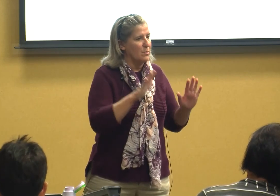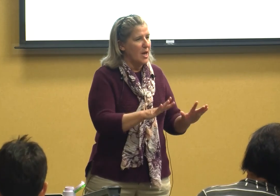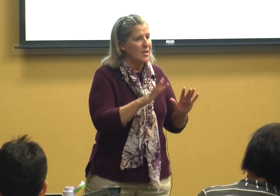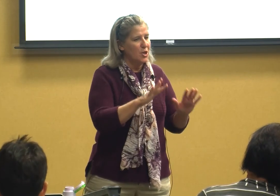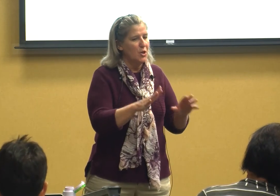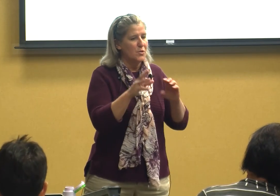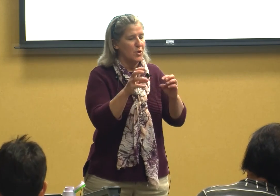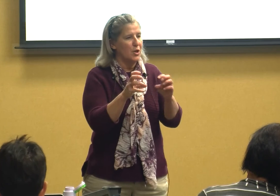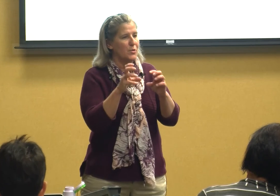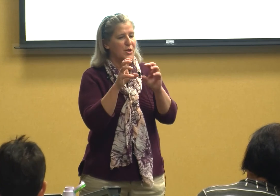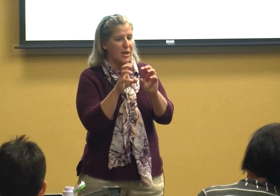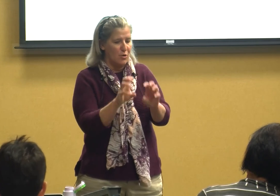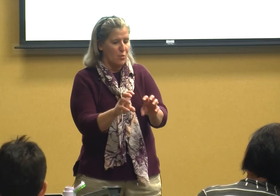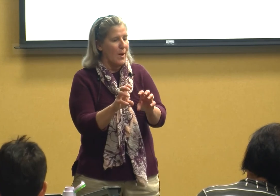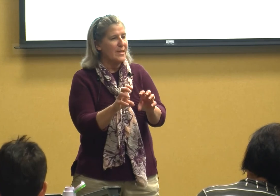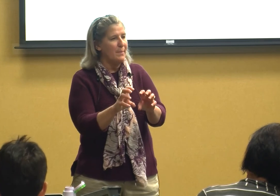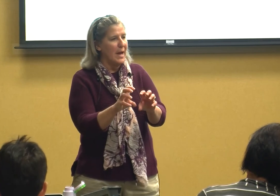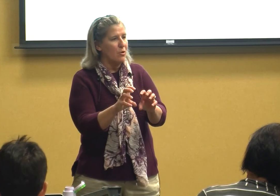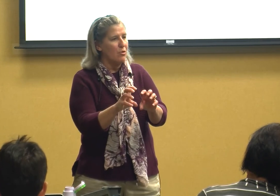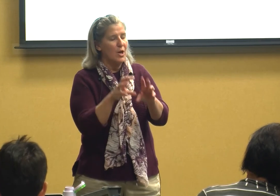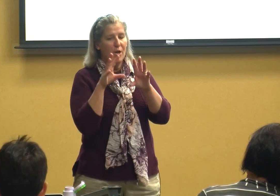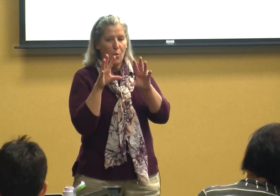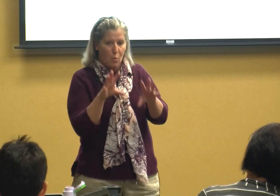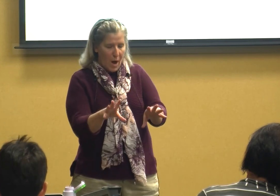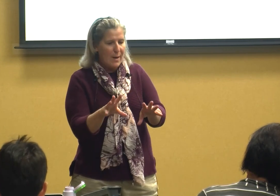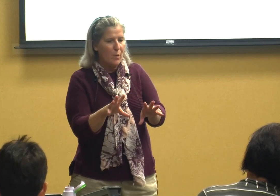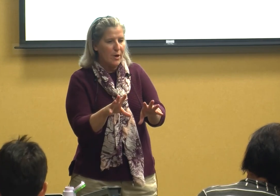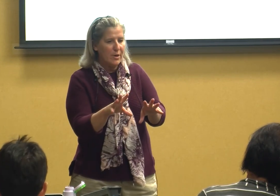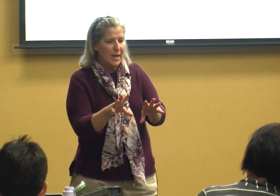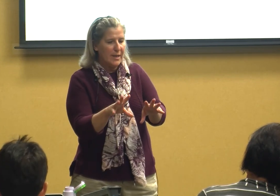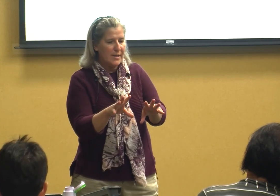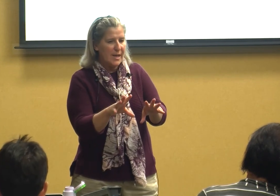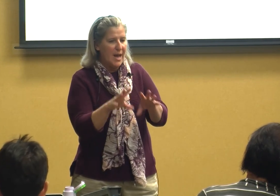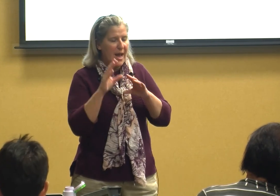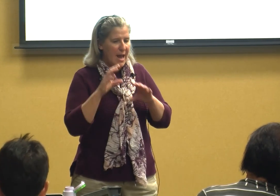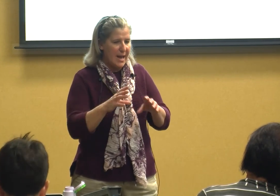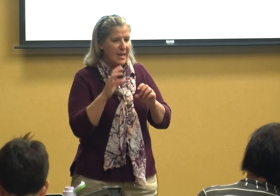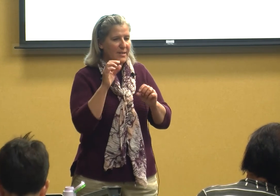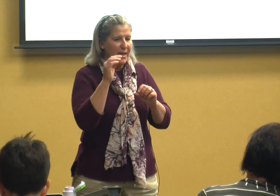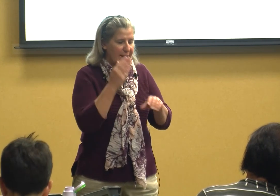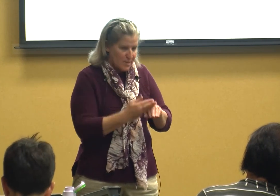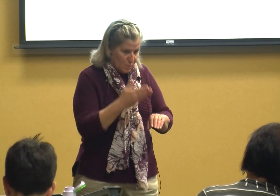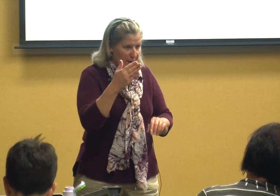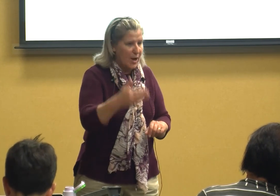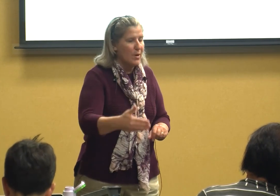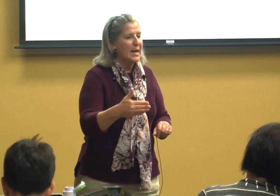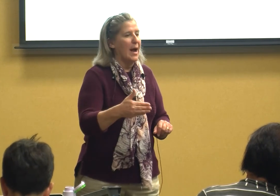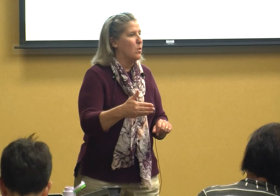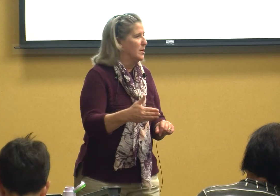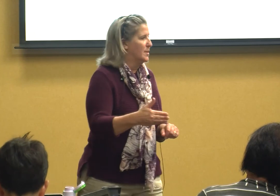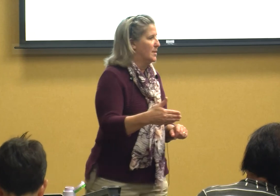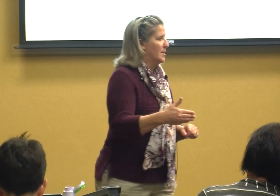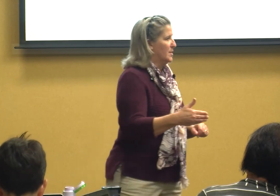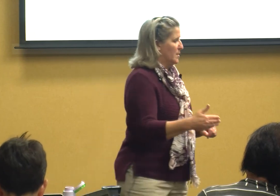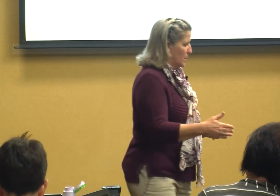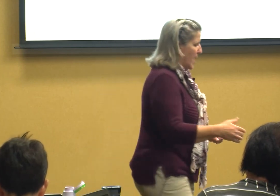touch cues are used in a direct manner right where you need it and it's here and now okay